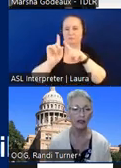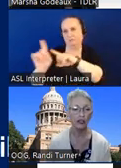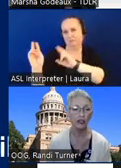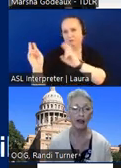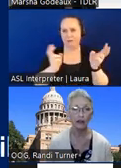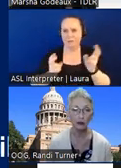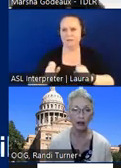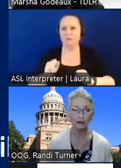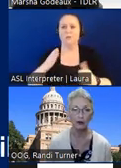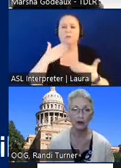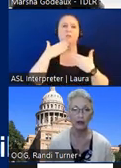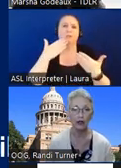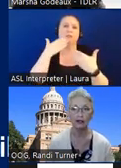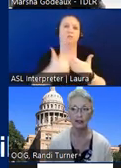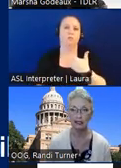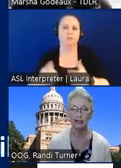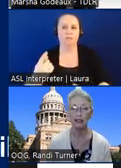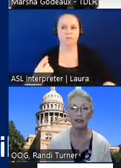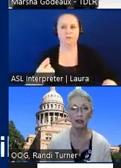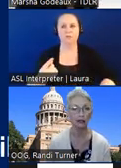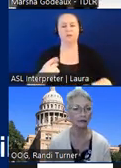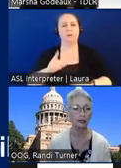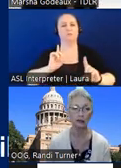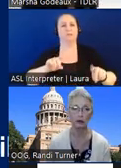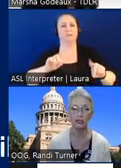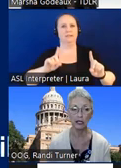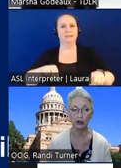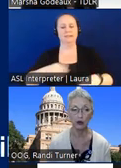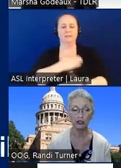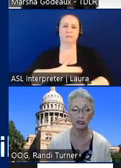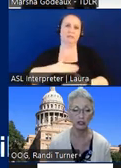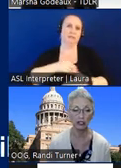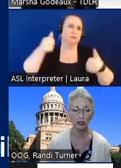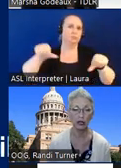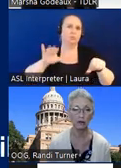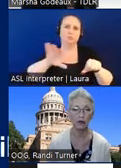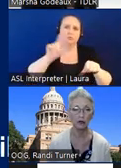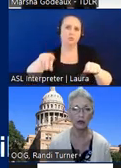thank you everyone for attending and please post any other questions in that q a box real